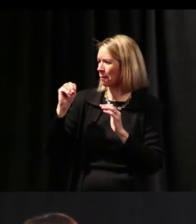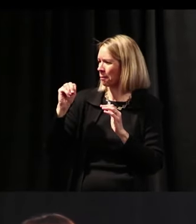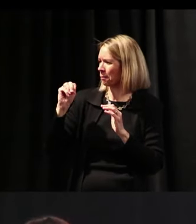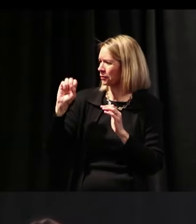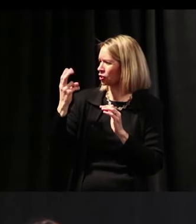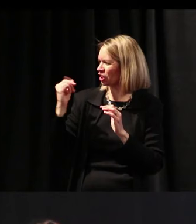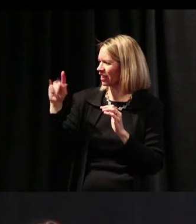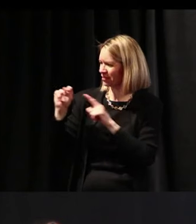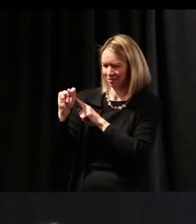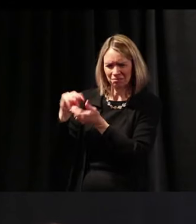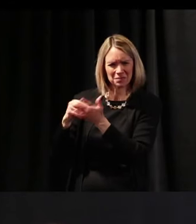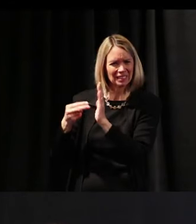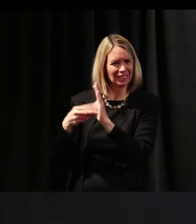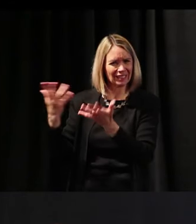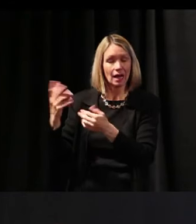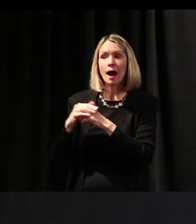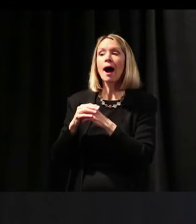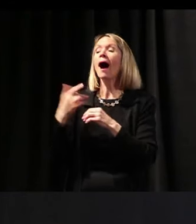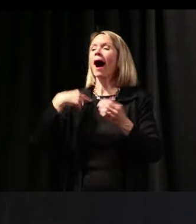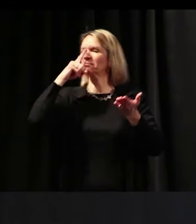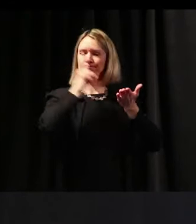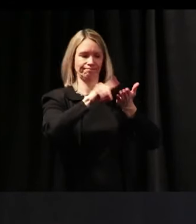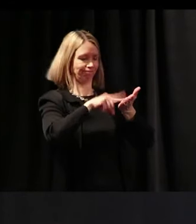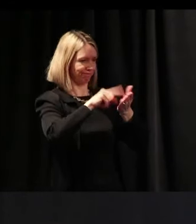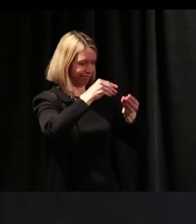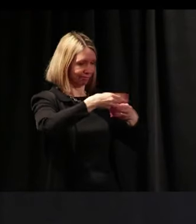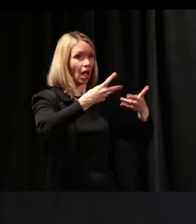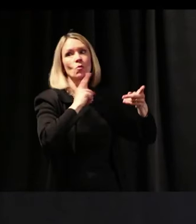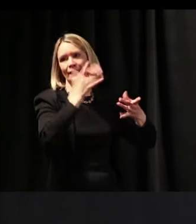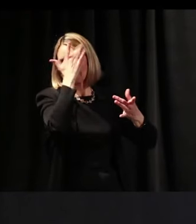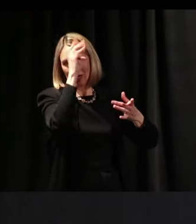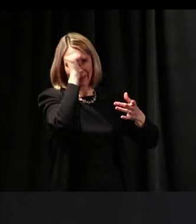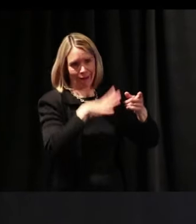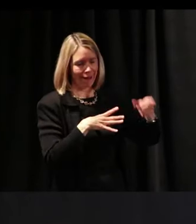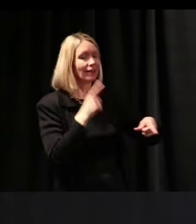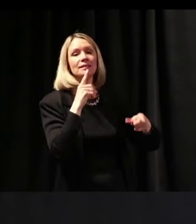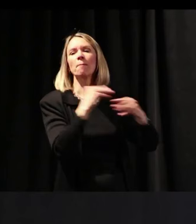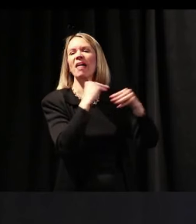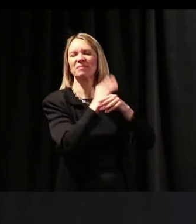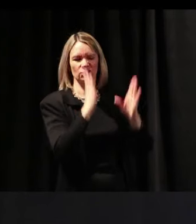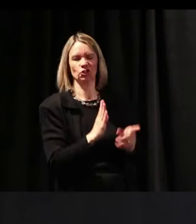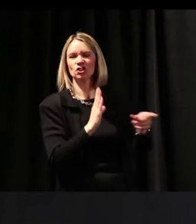Paradigm shift, what's that mean? So I looked it up and there's this really smart guy who's another mathematician